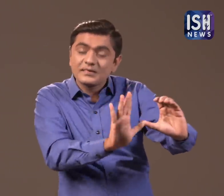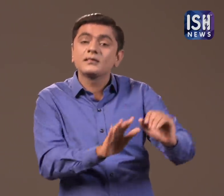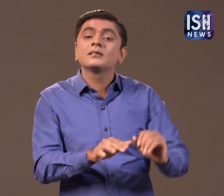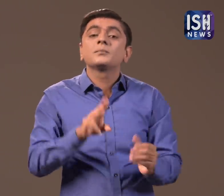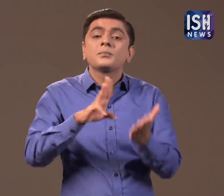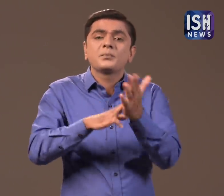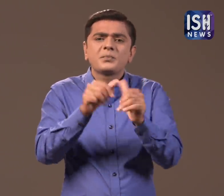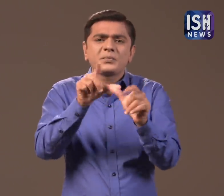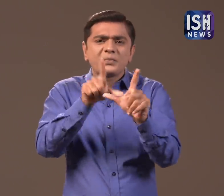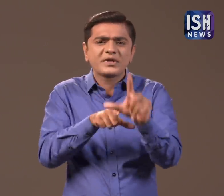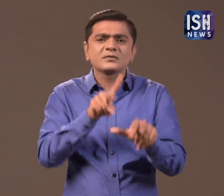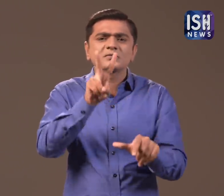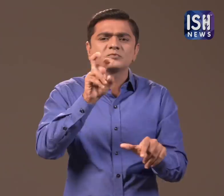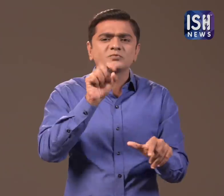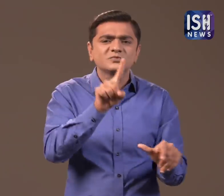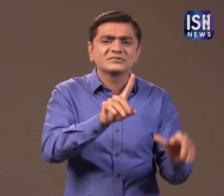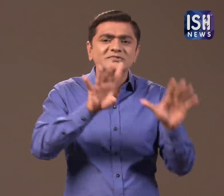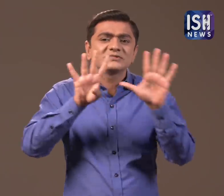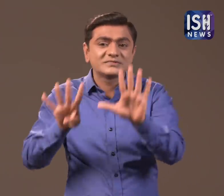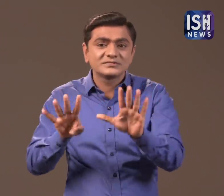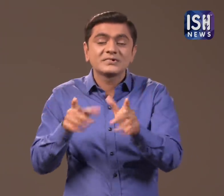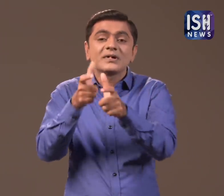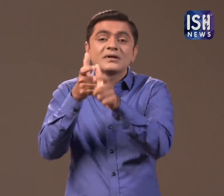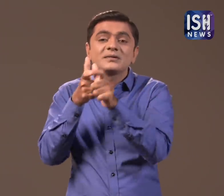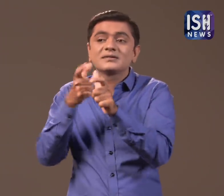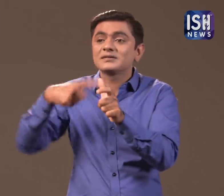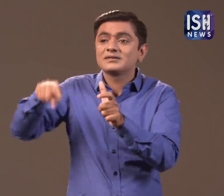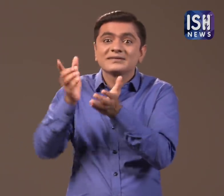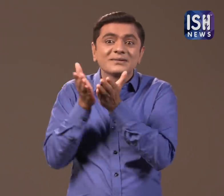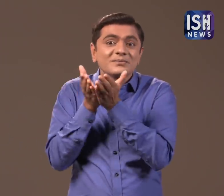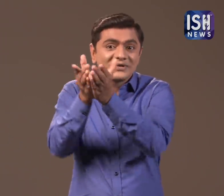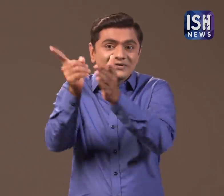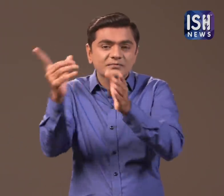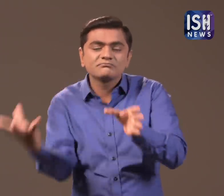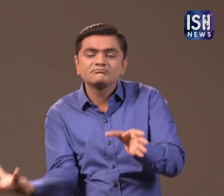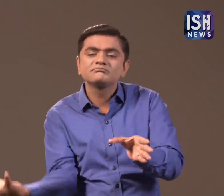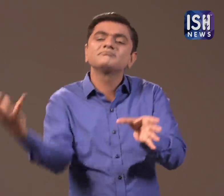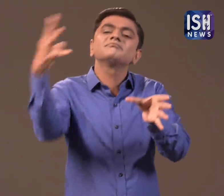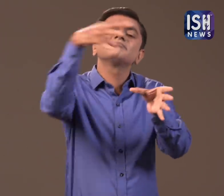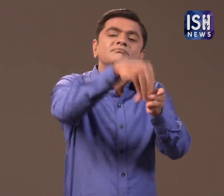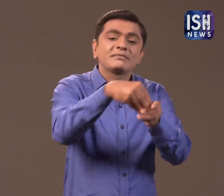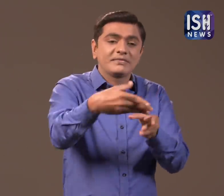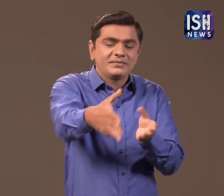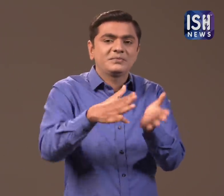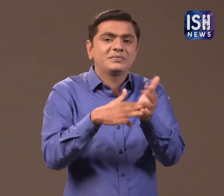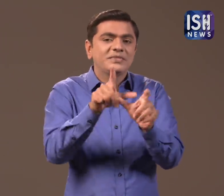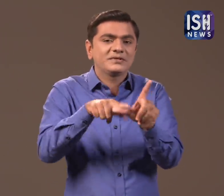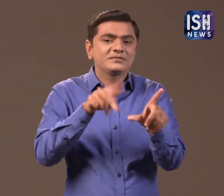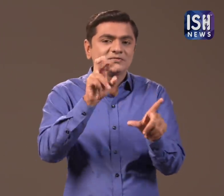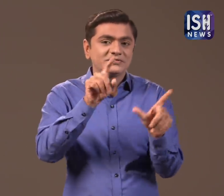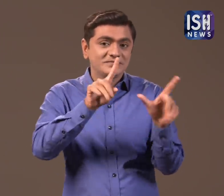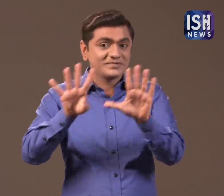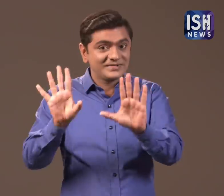In May 2019, it will be inducted in the Indian Navy.